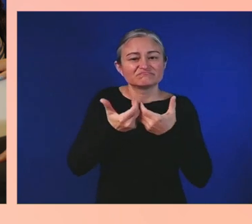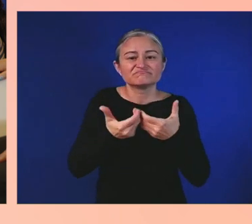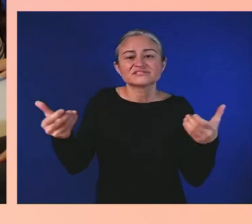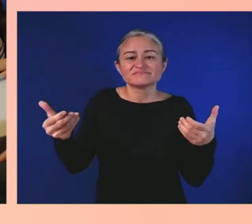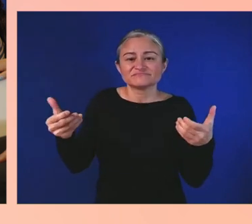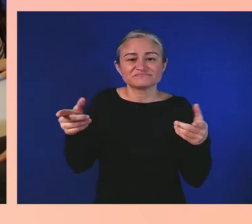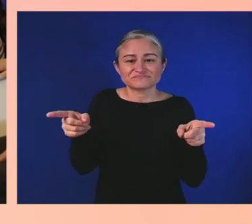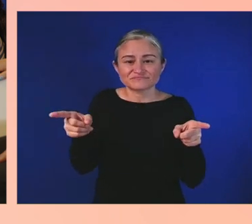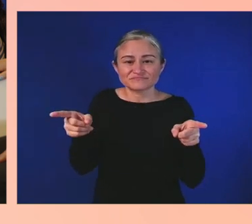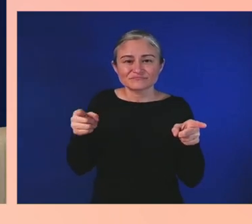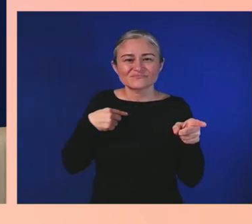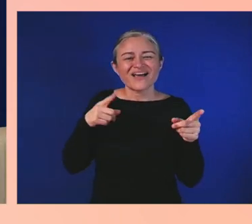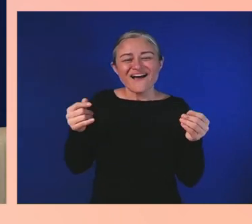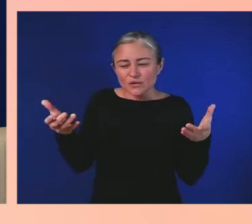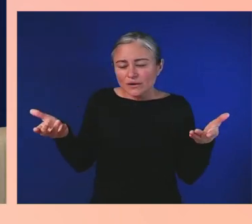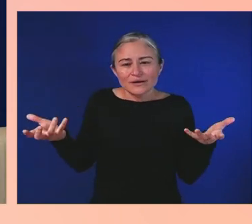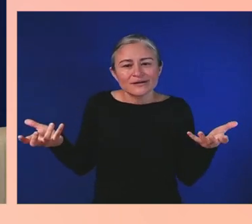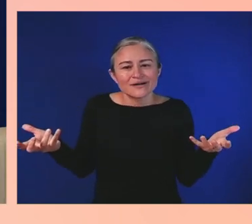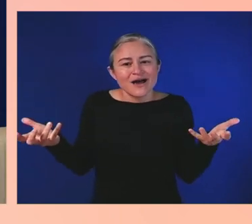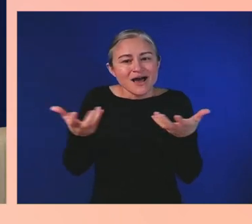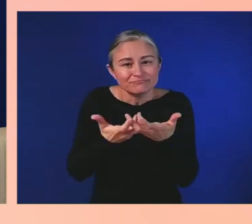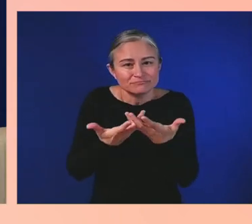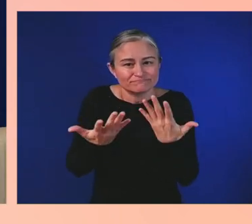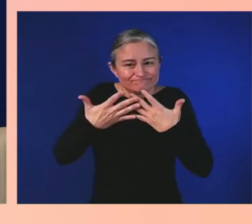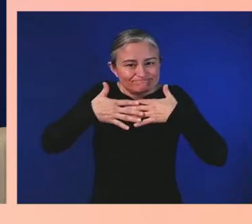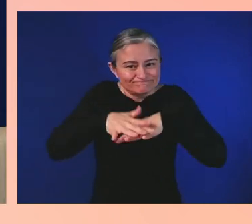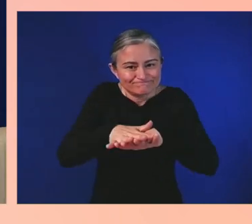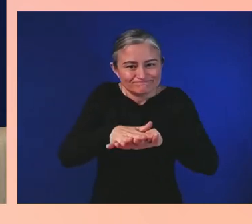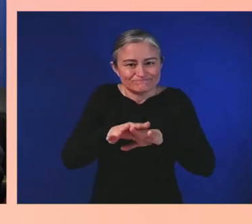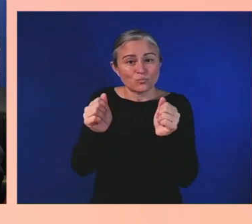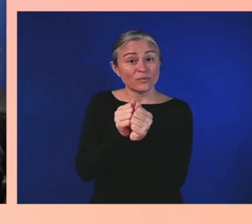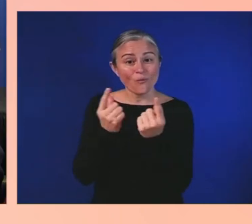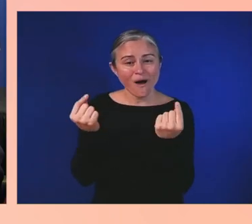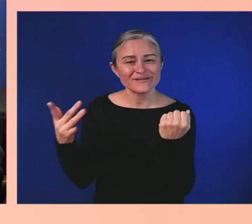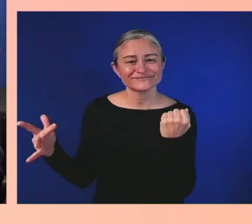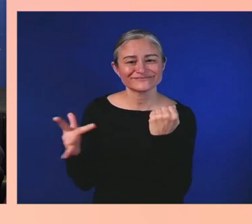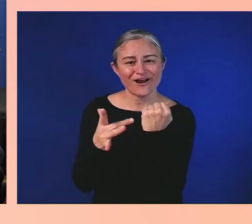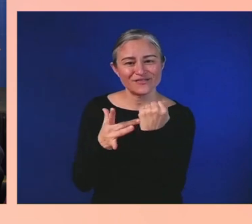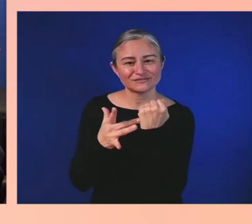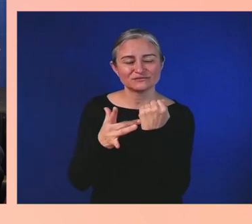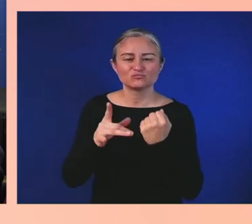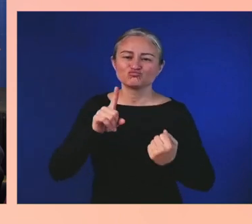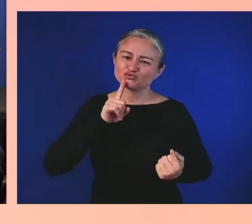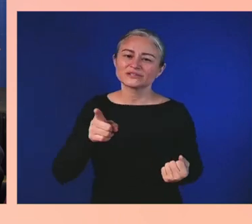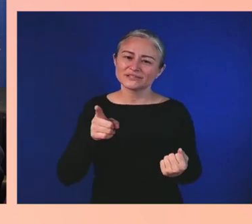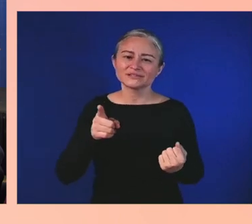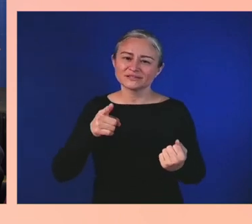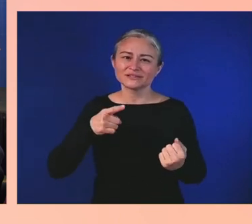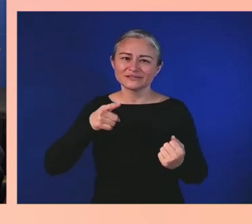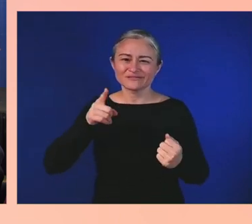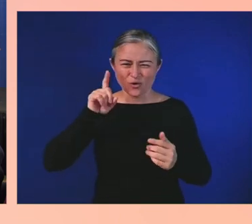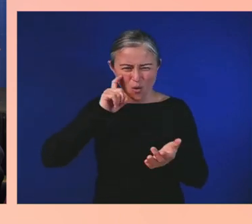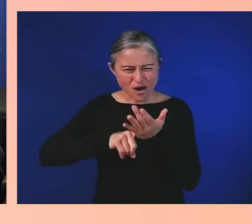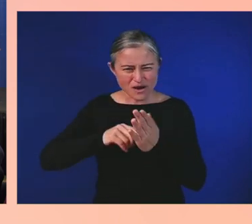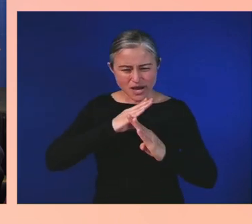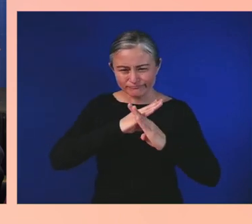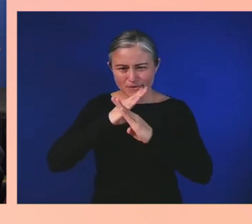we guard against human error, human biases. I think we can use technology and AI to make sure that we watch the data.